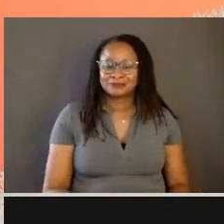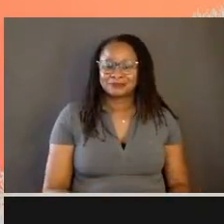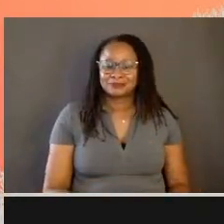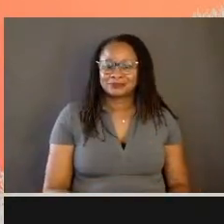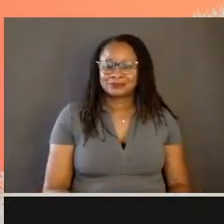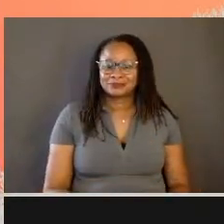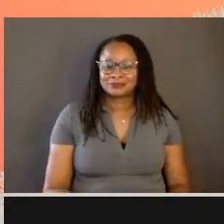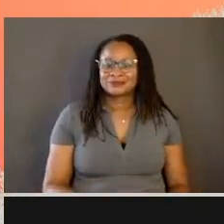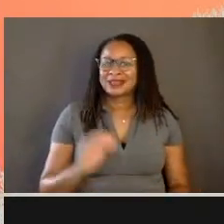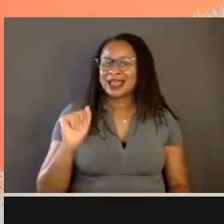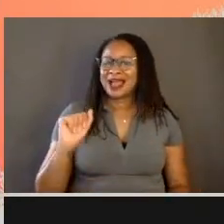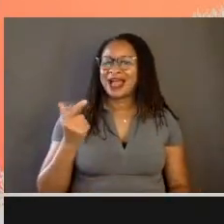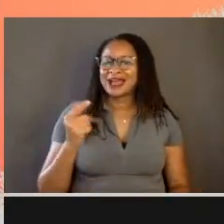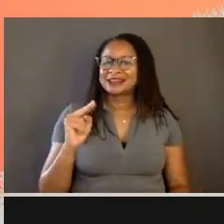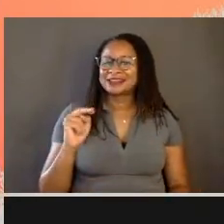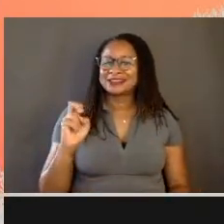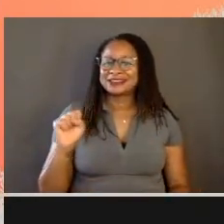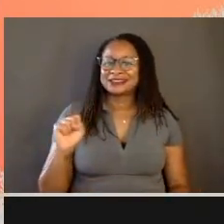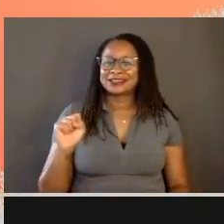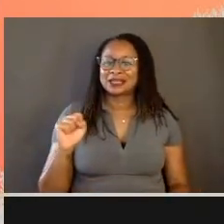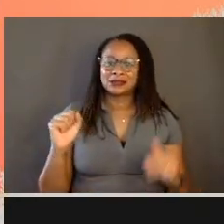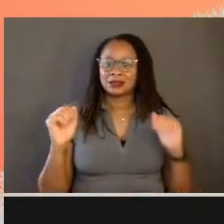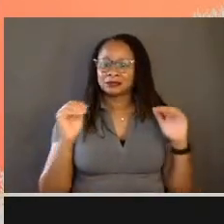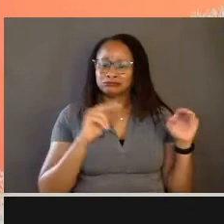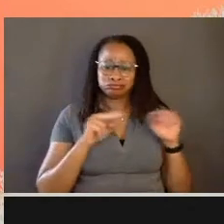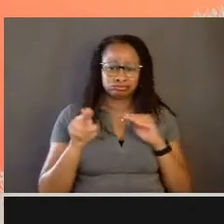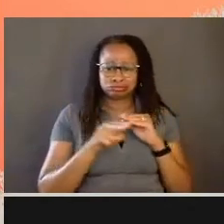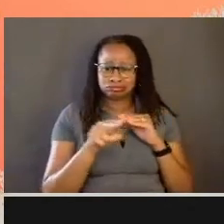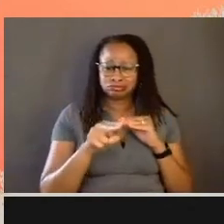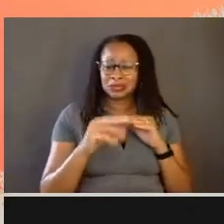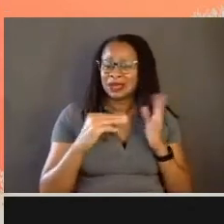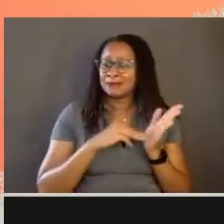Agnes was navigating a medical system